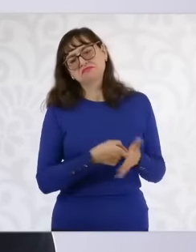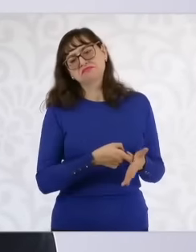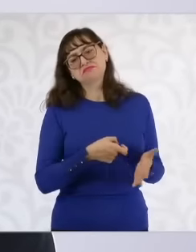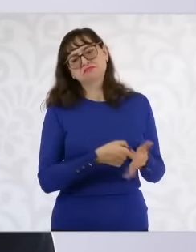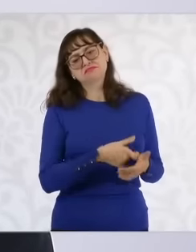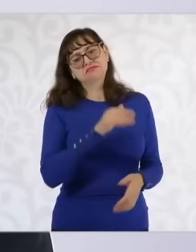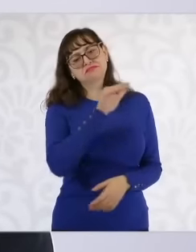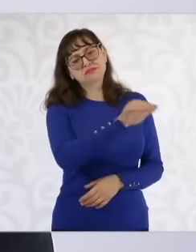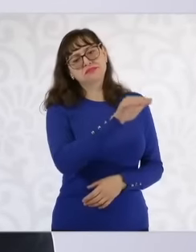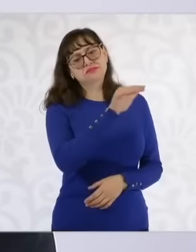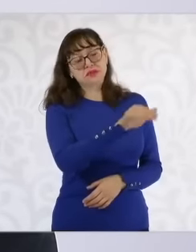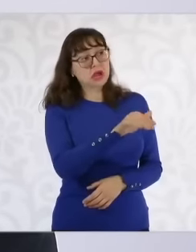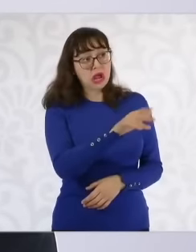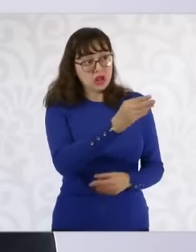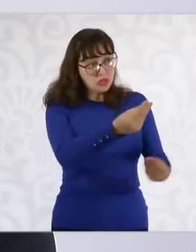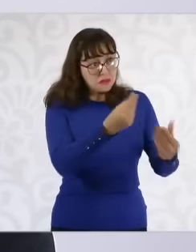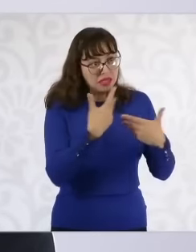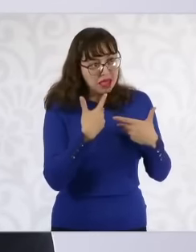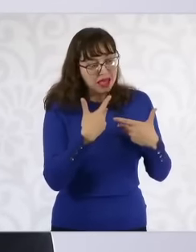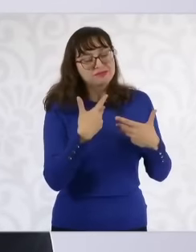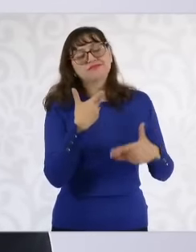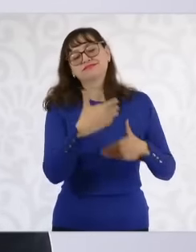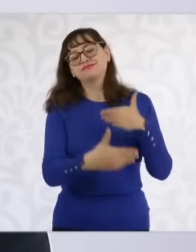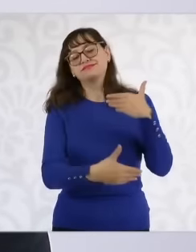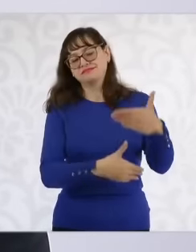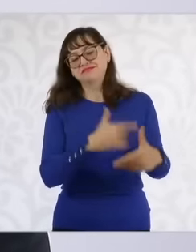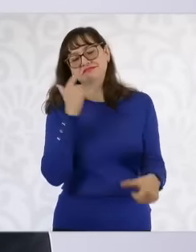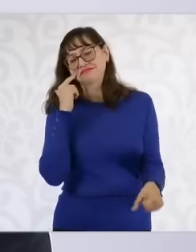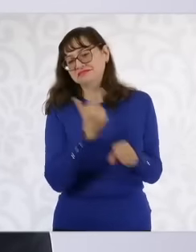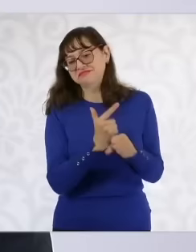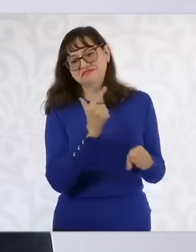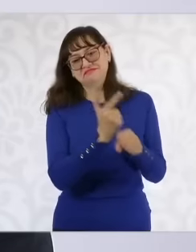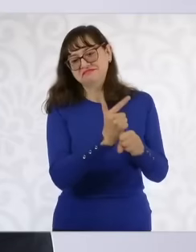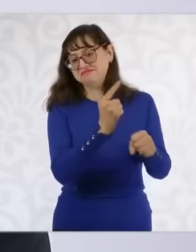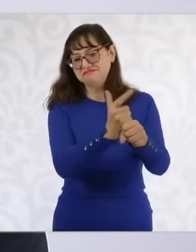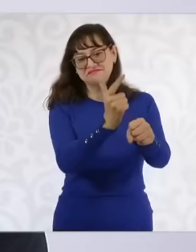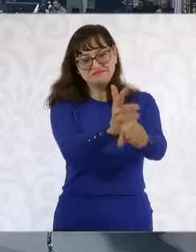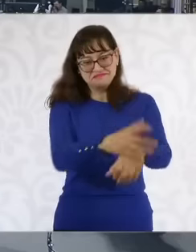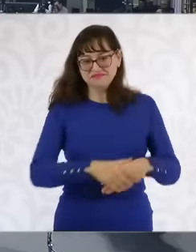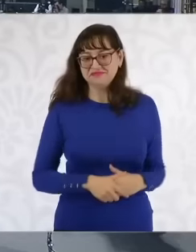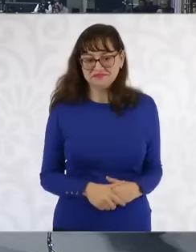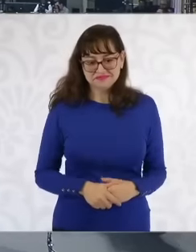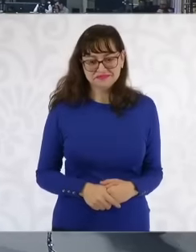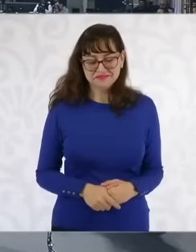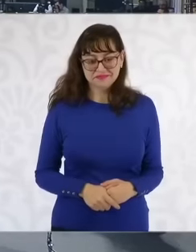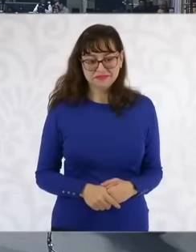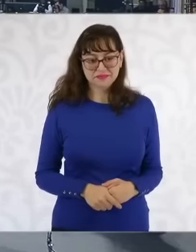they're going to get out of this, there's no way out, they have to get out. Thank you, prosecutor, president, too. Thank you